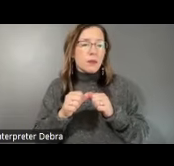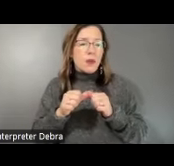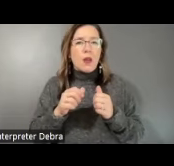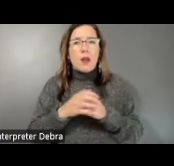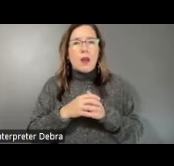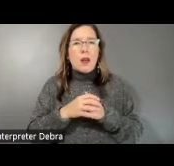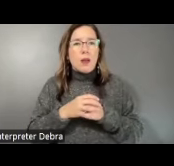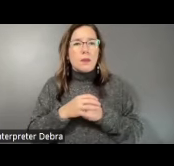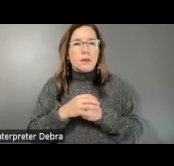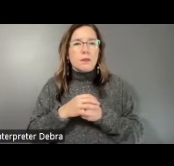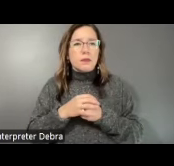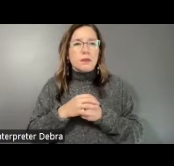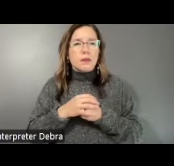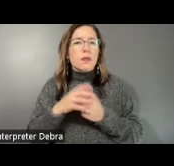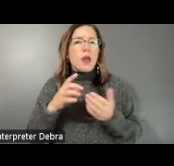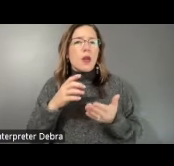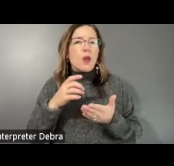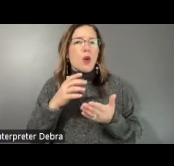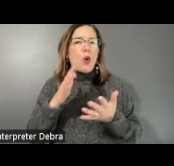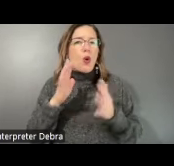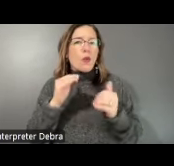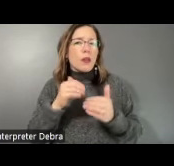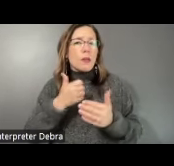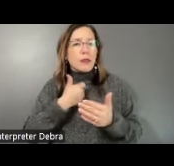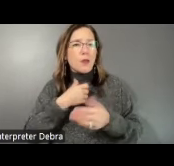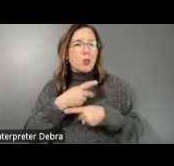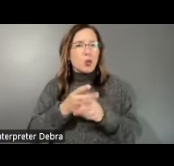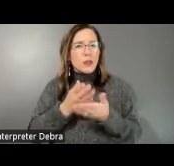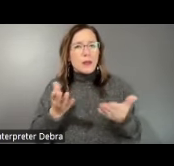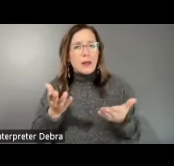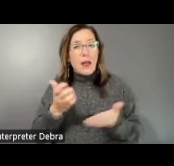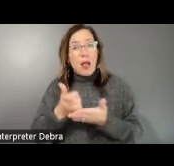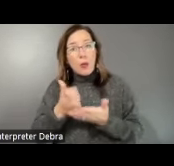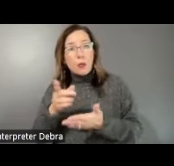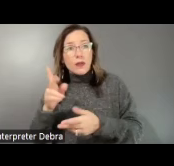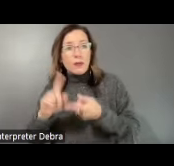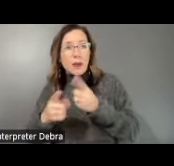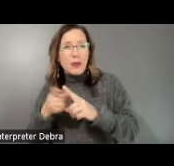with help with some friends in Puerto Rico. We're hoping to keep it going, but it's without